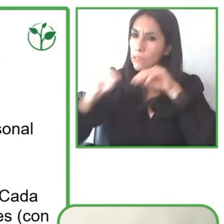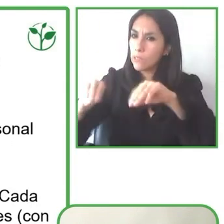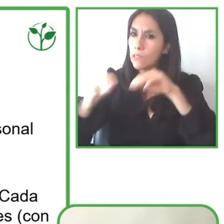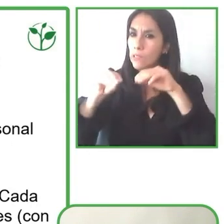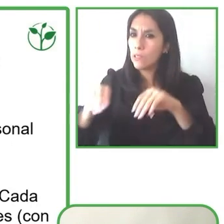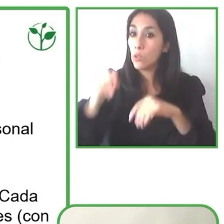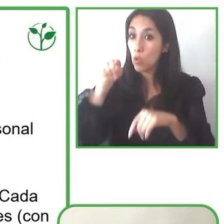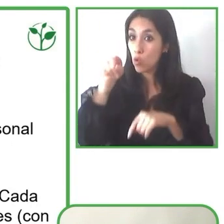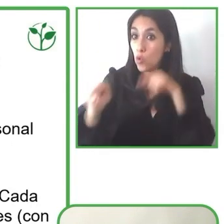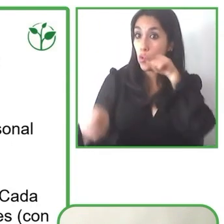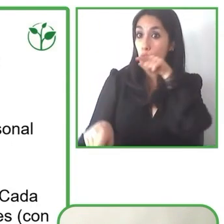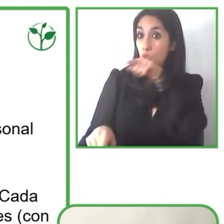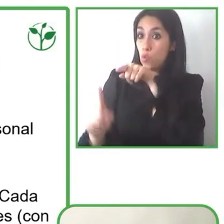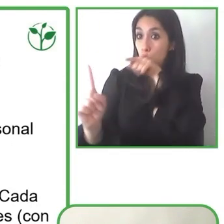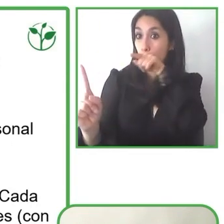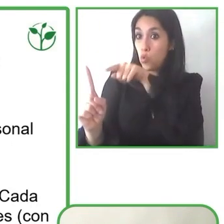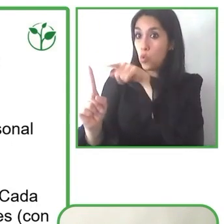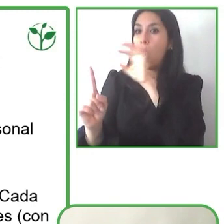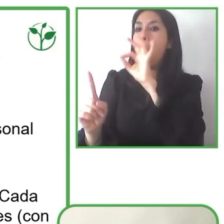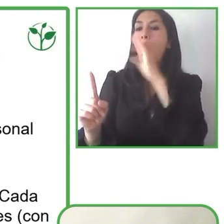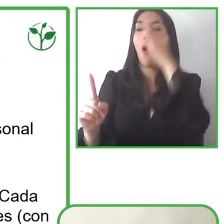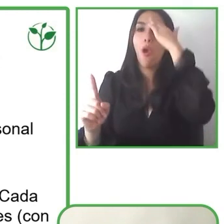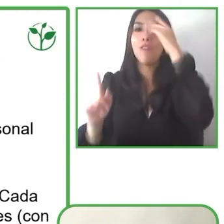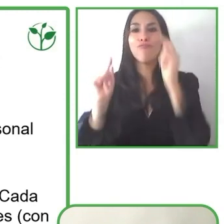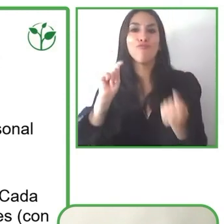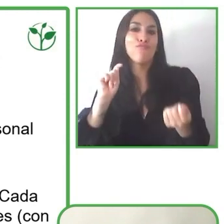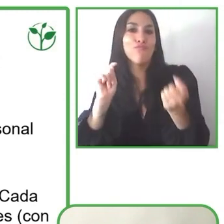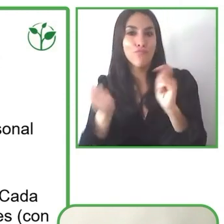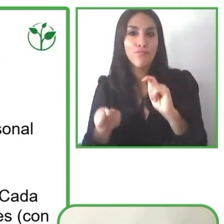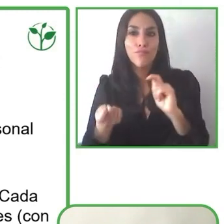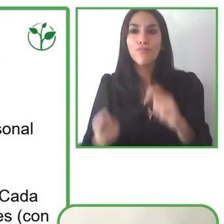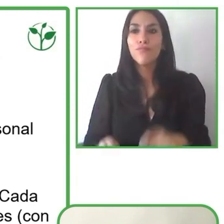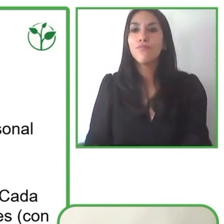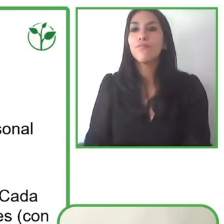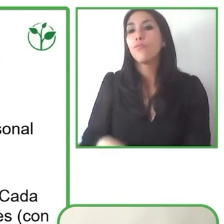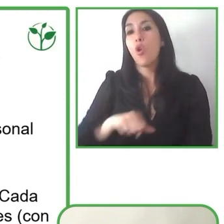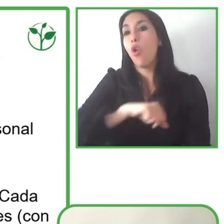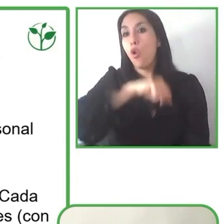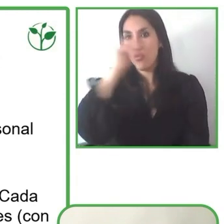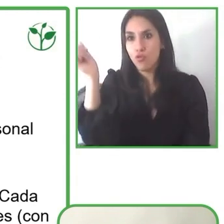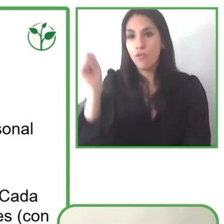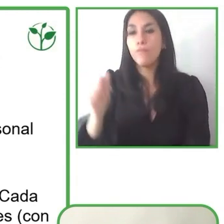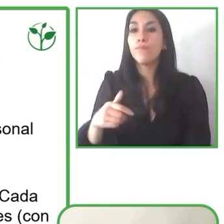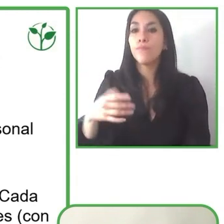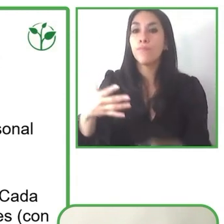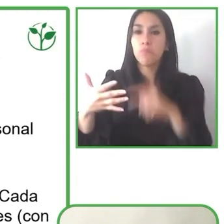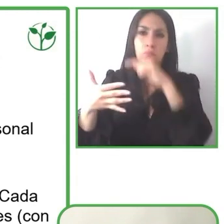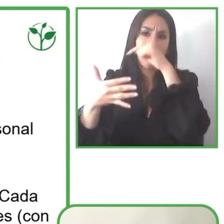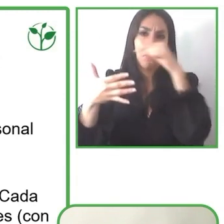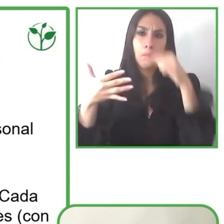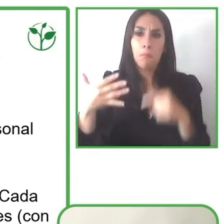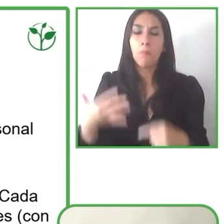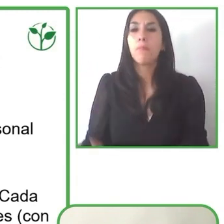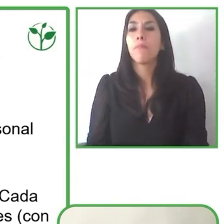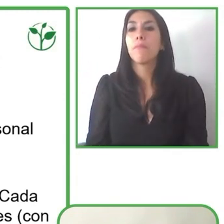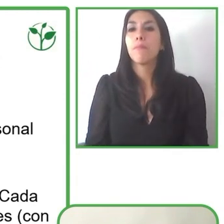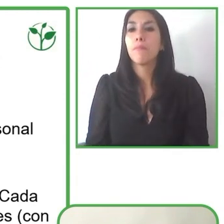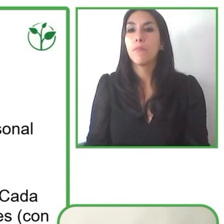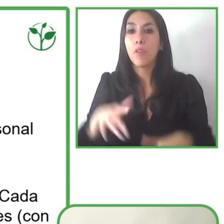And another key to the operation is to provide continuous